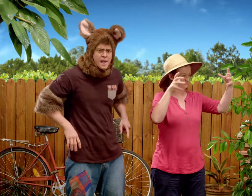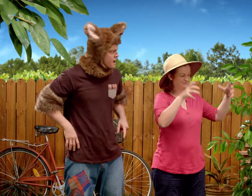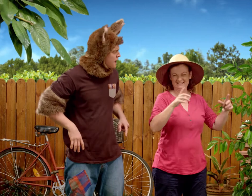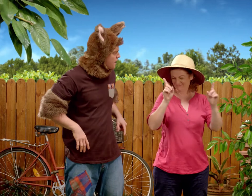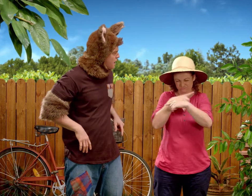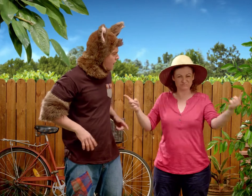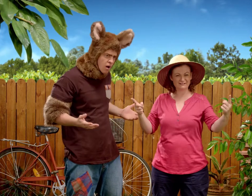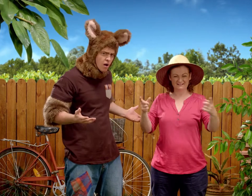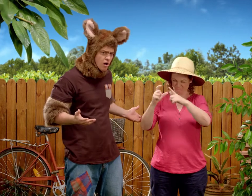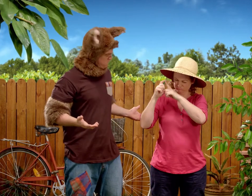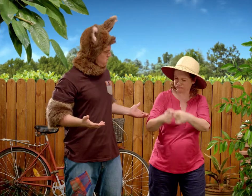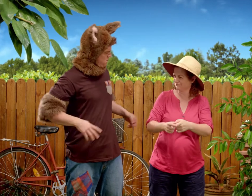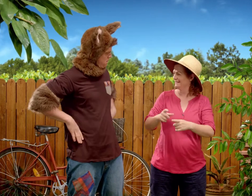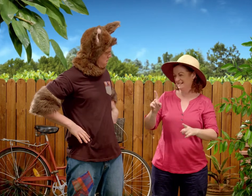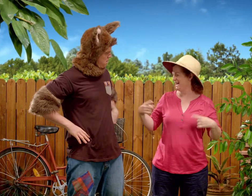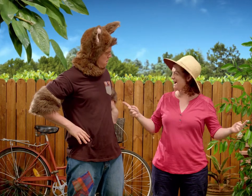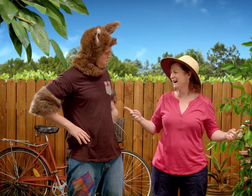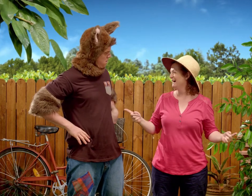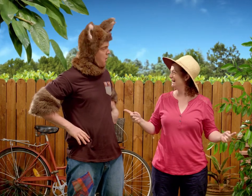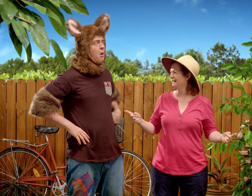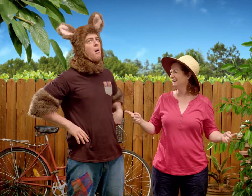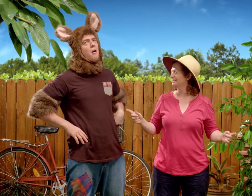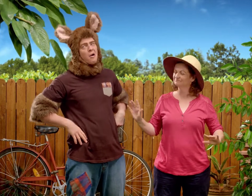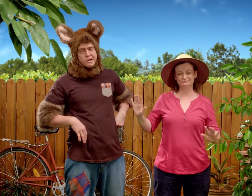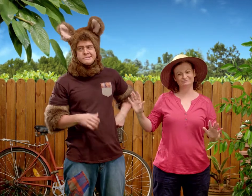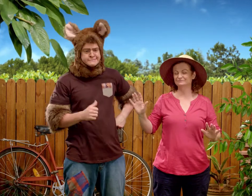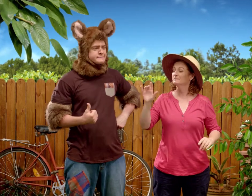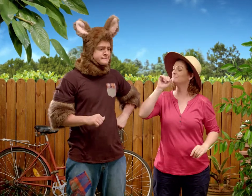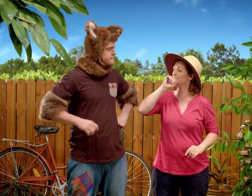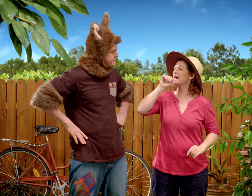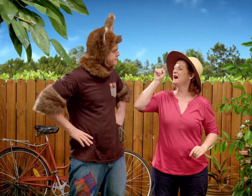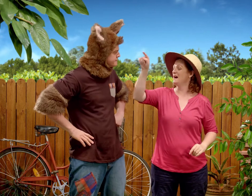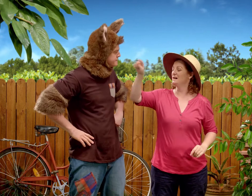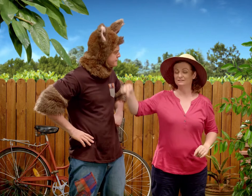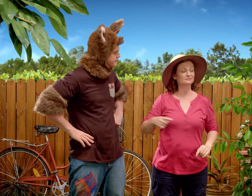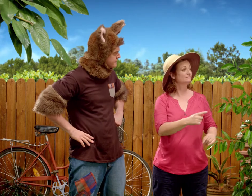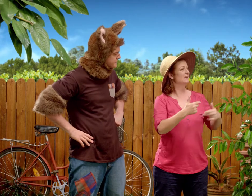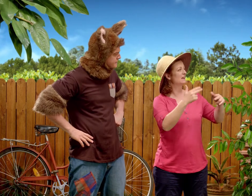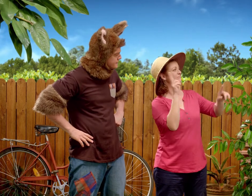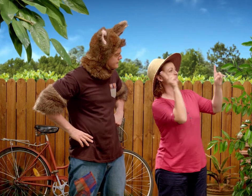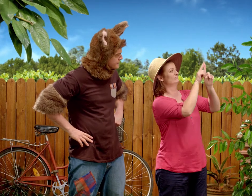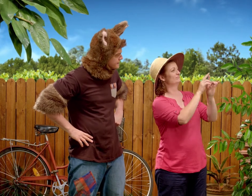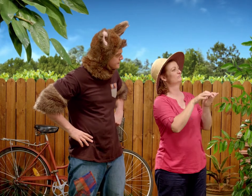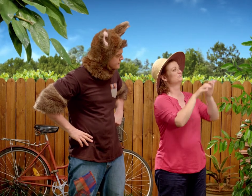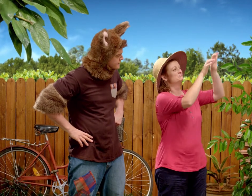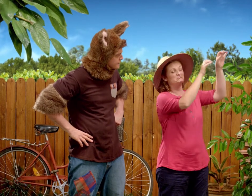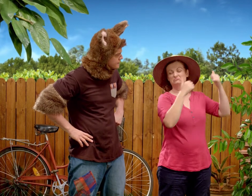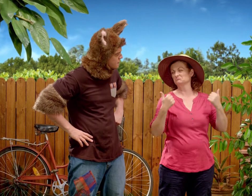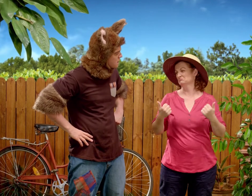Move your tree? That is impossible. It's far too hard to do that. I will just get someone to come with a ladder and have a look.